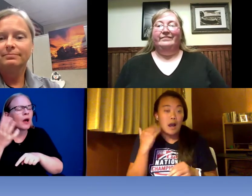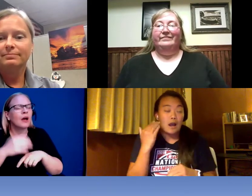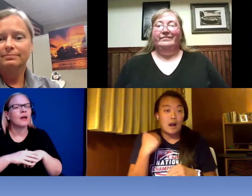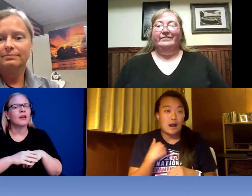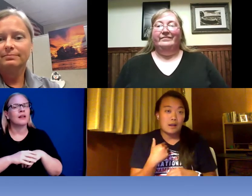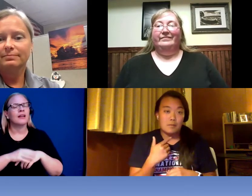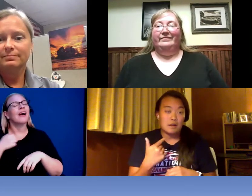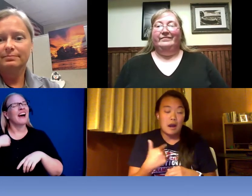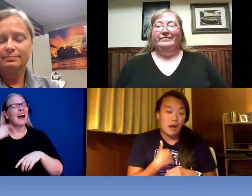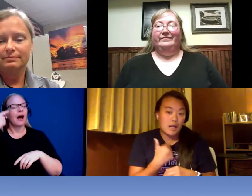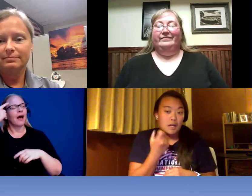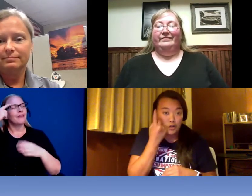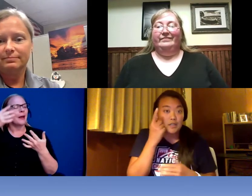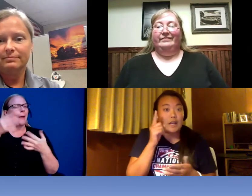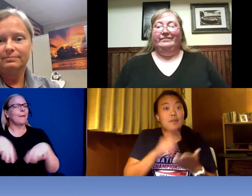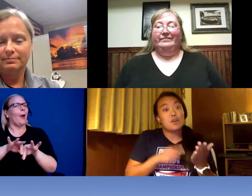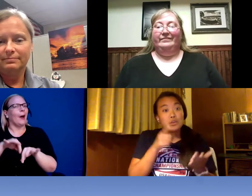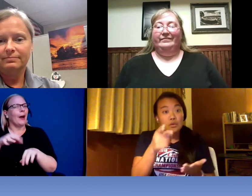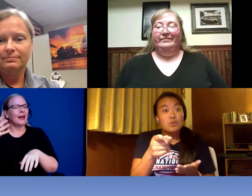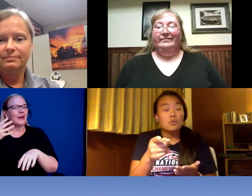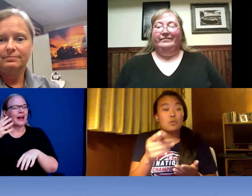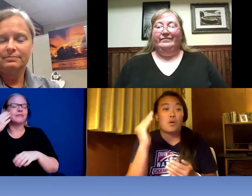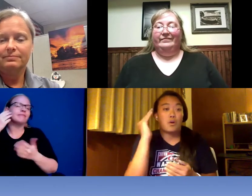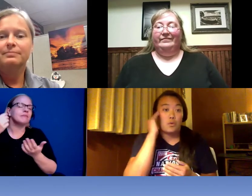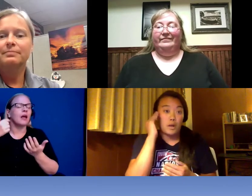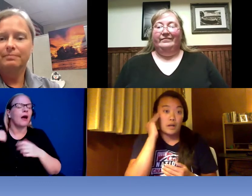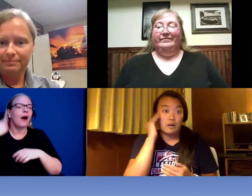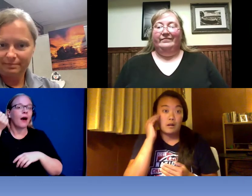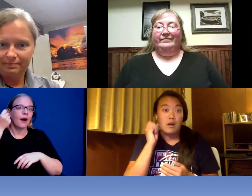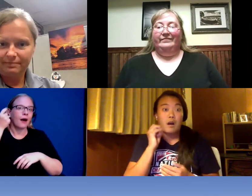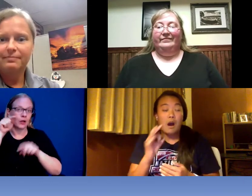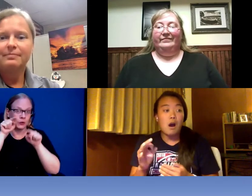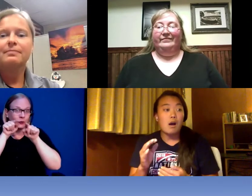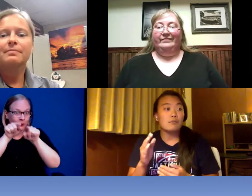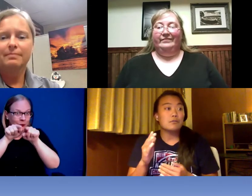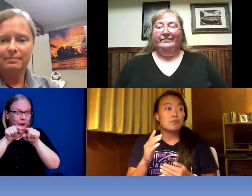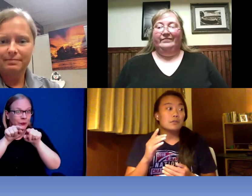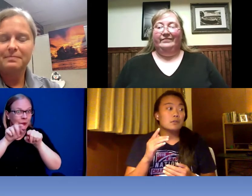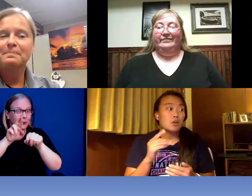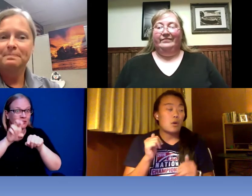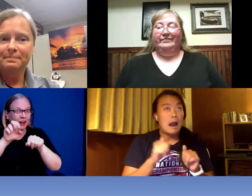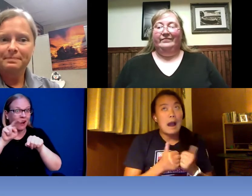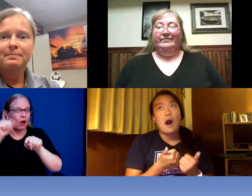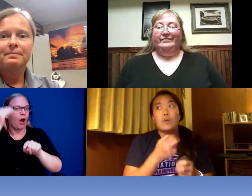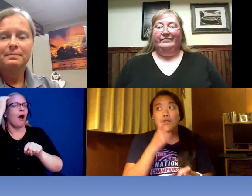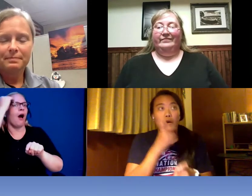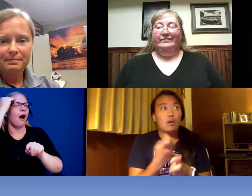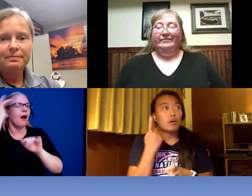mean, I understand that you are aware of you know how it's hard